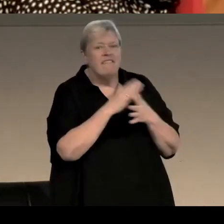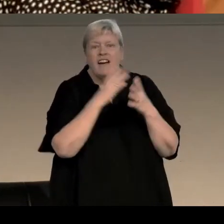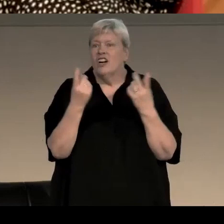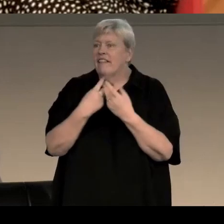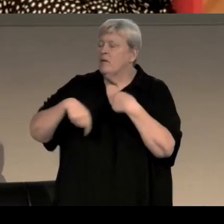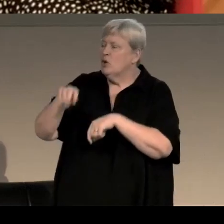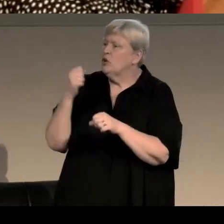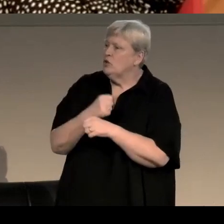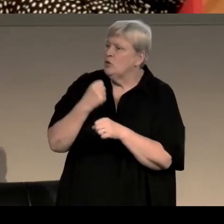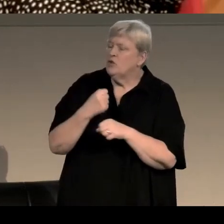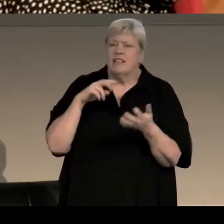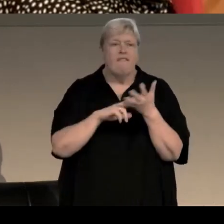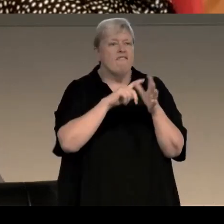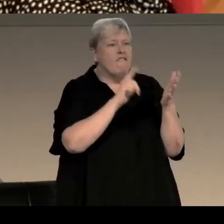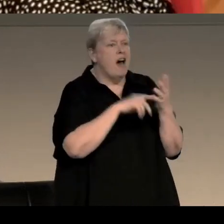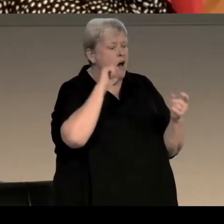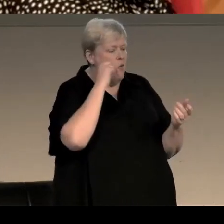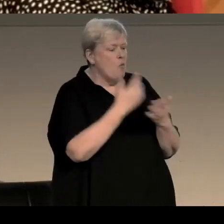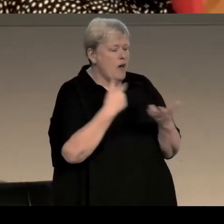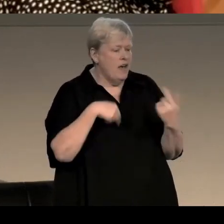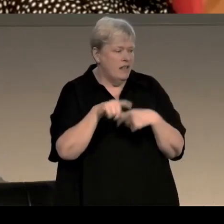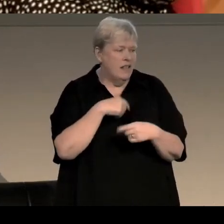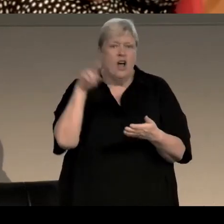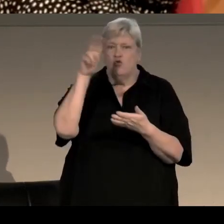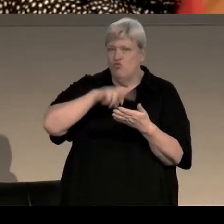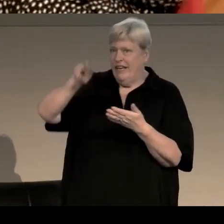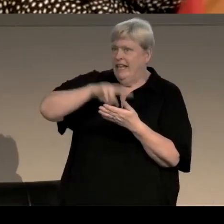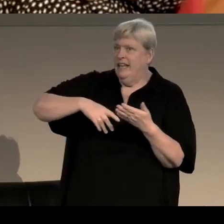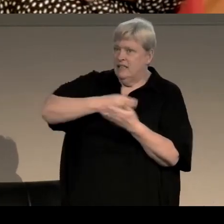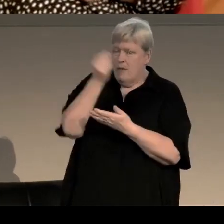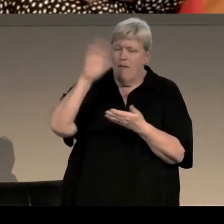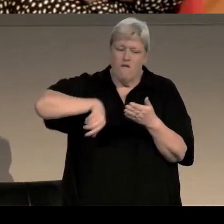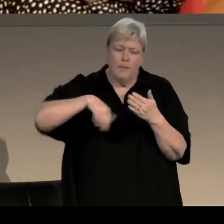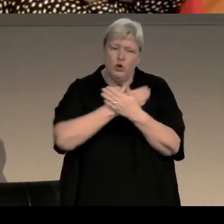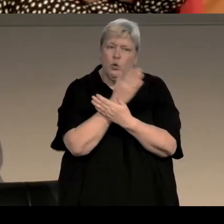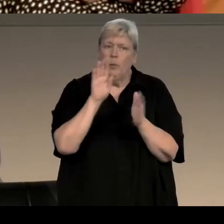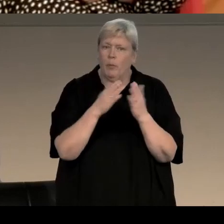is Val is going to talk - well, actually read a small part of her new book, 1979.